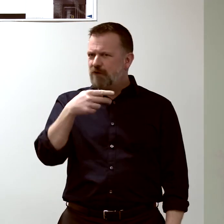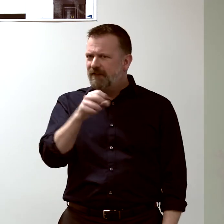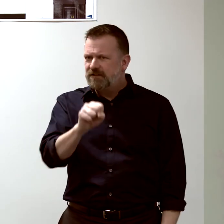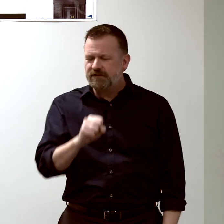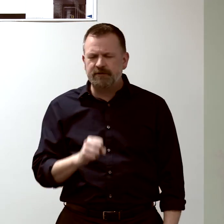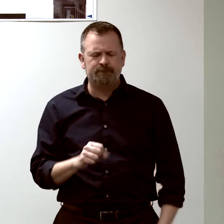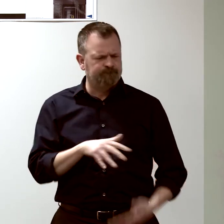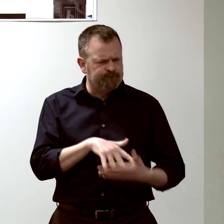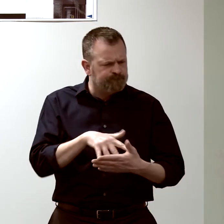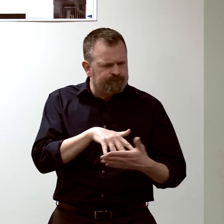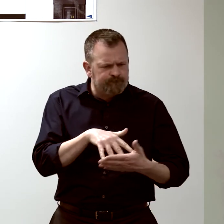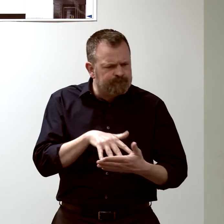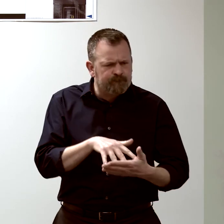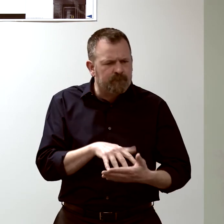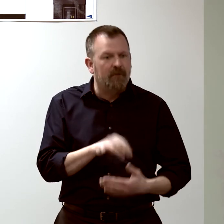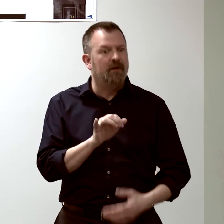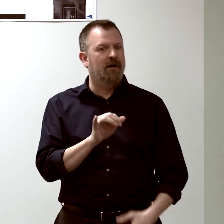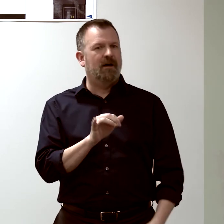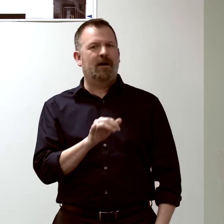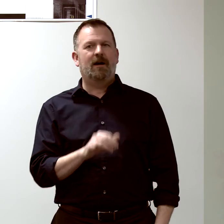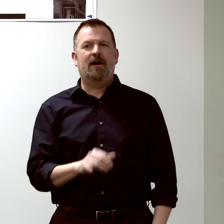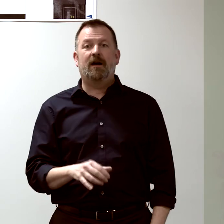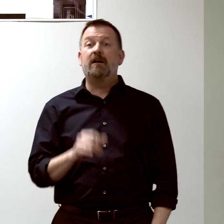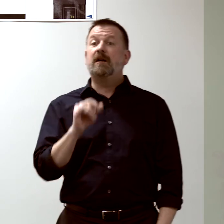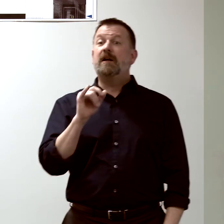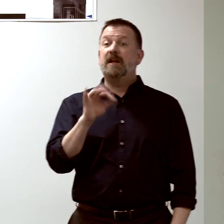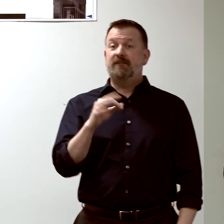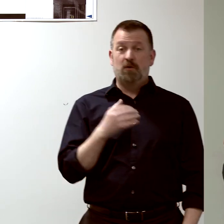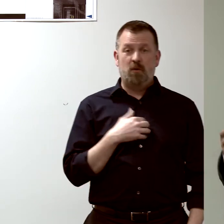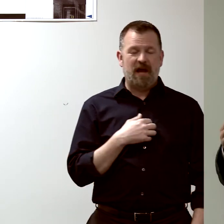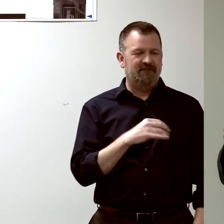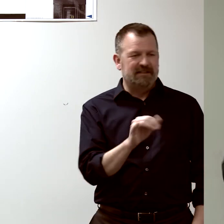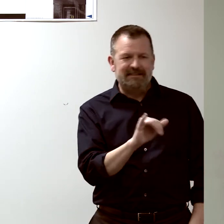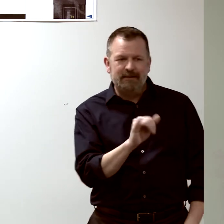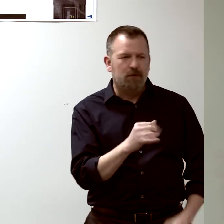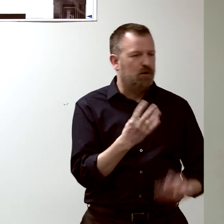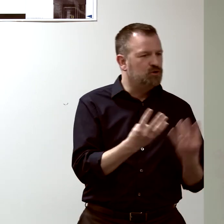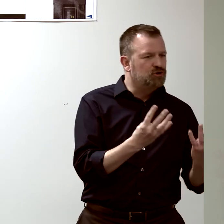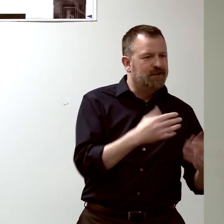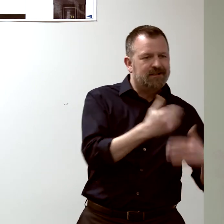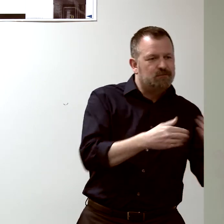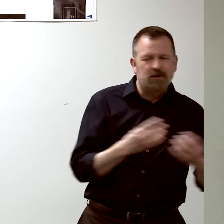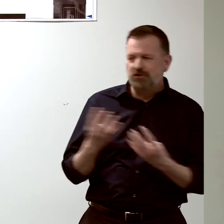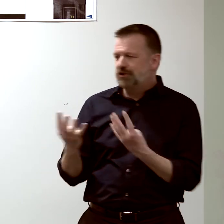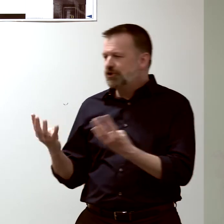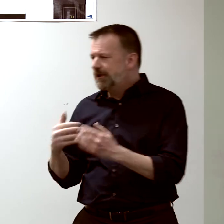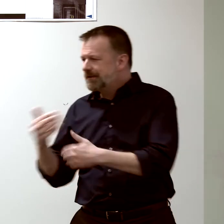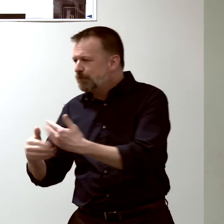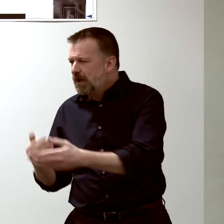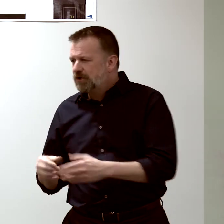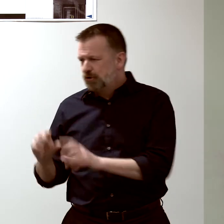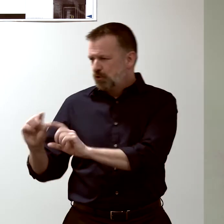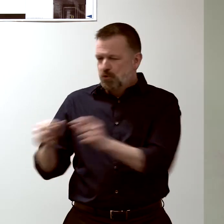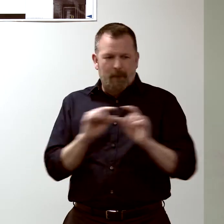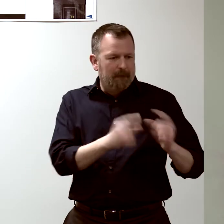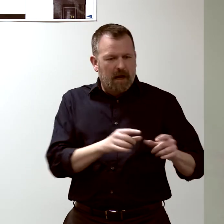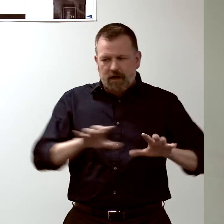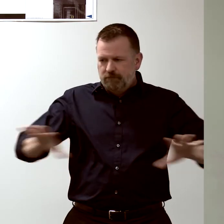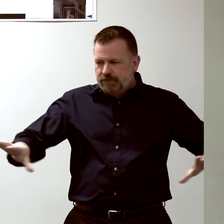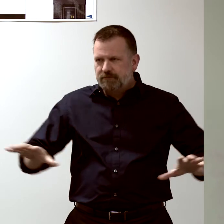was that the mathematics for grouping similar gene expression patterns together...